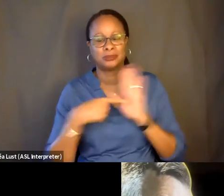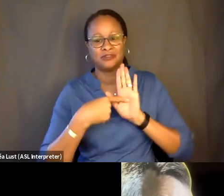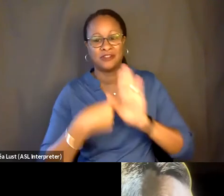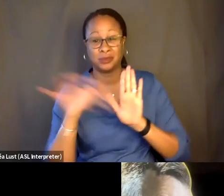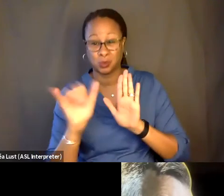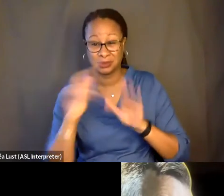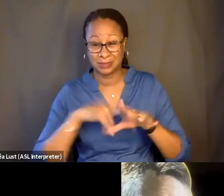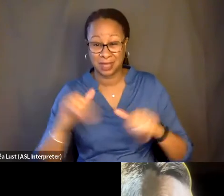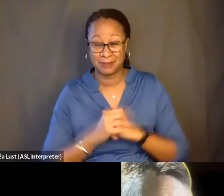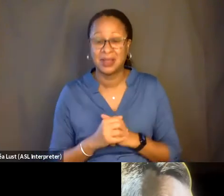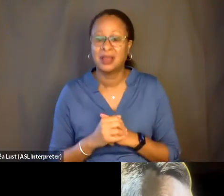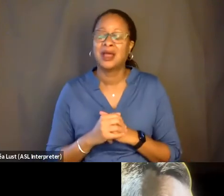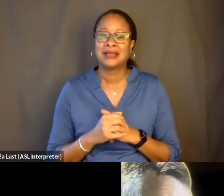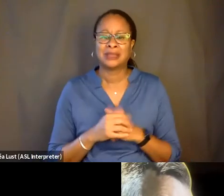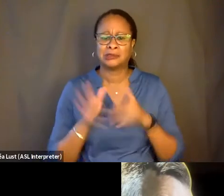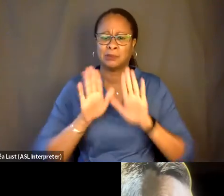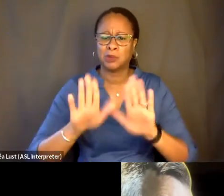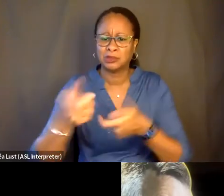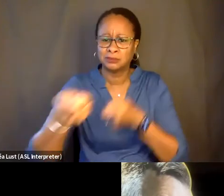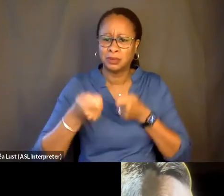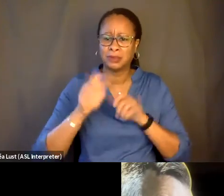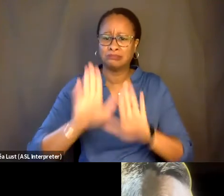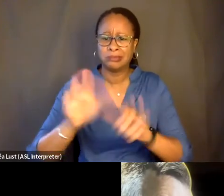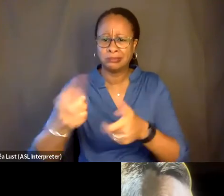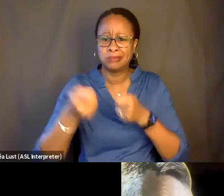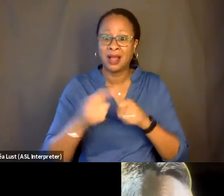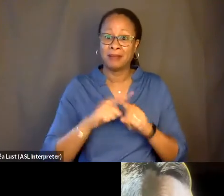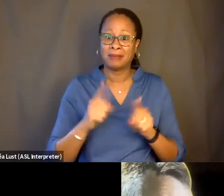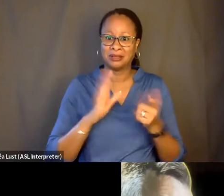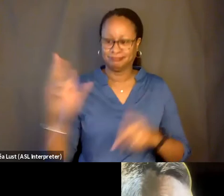so it's kind of a push-pull, and it's also like we all want to look good, right?